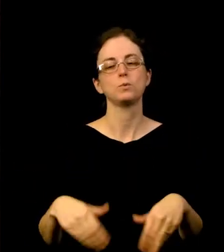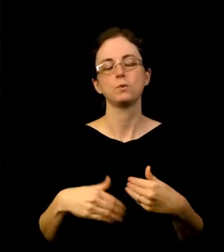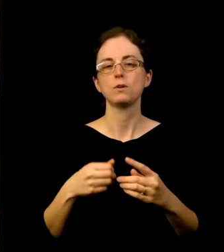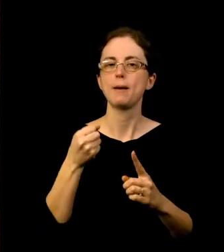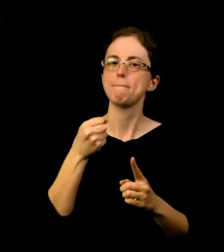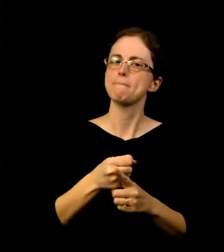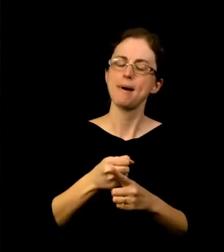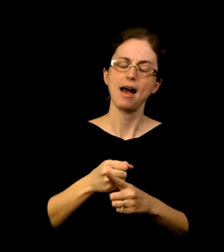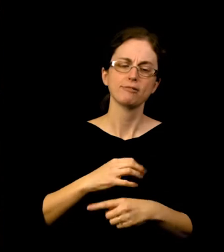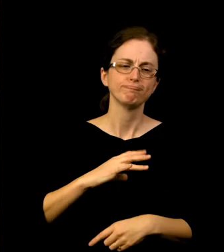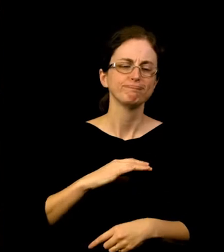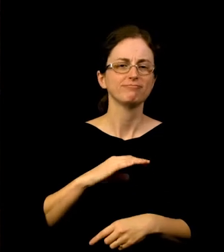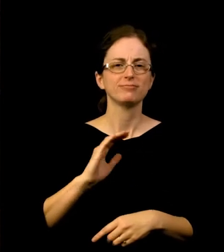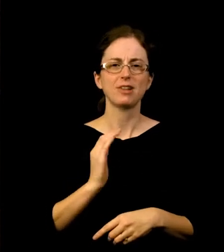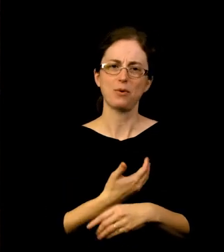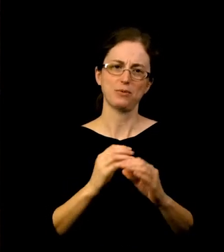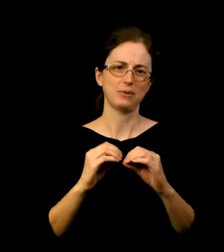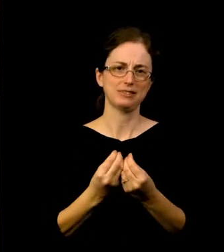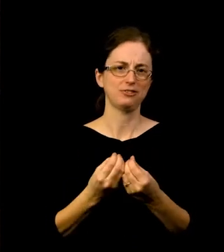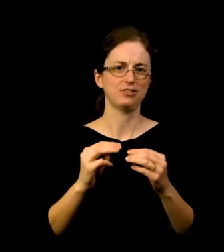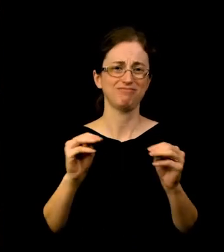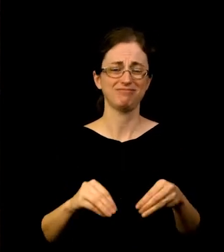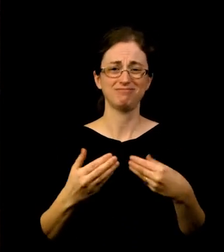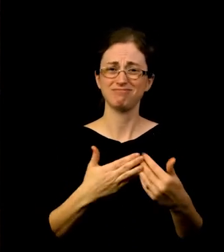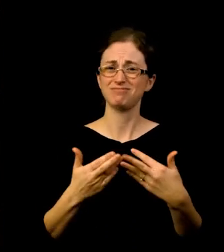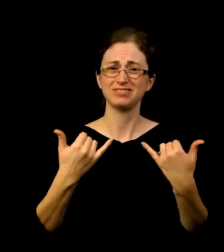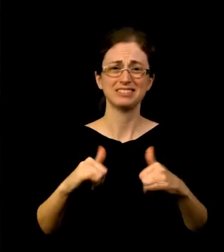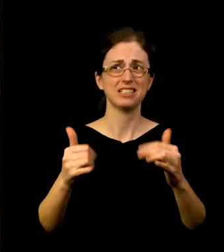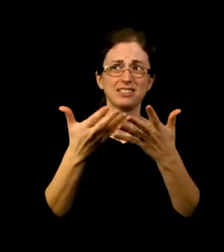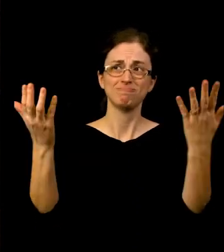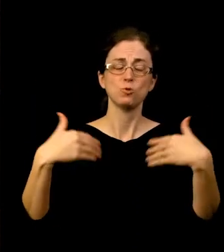At a time of continued global challenges, PAM has proven its leadership